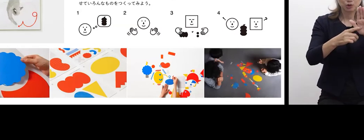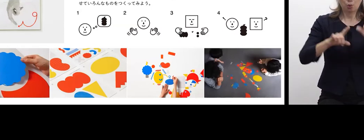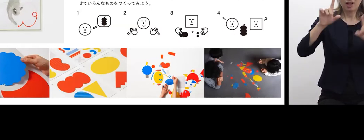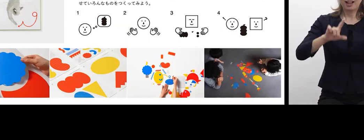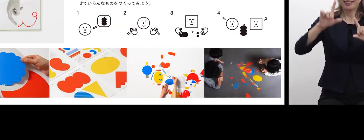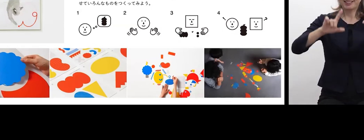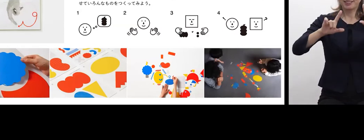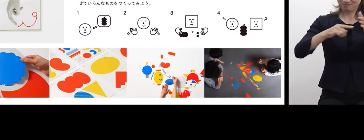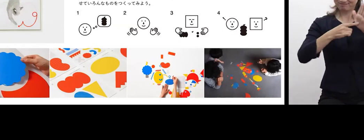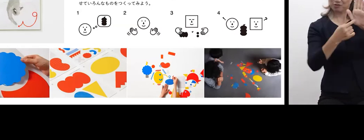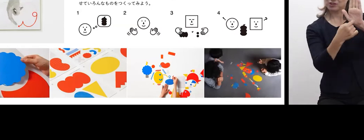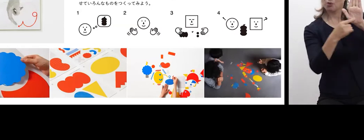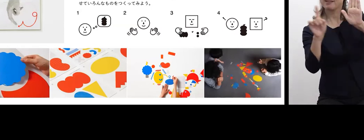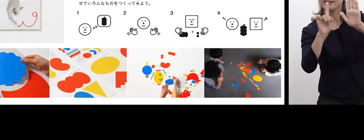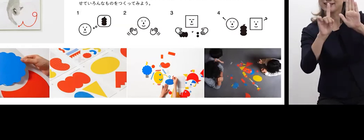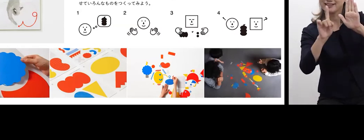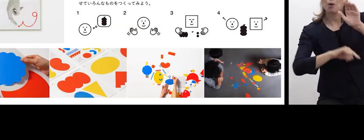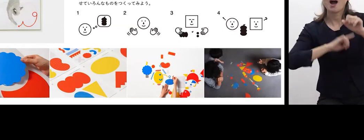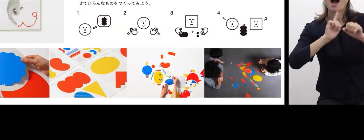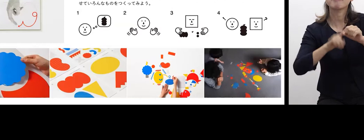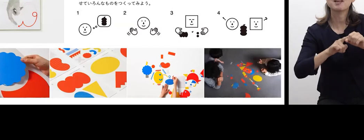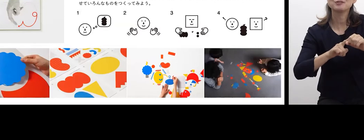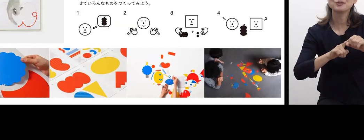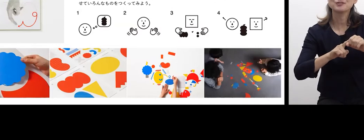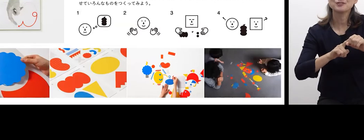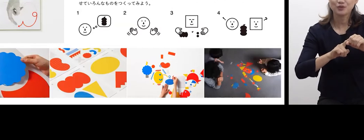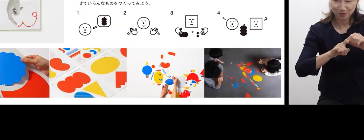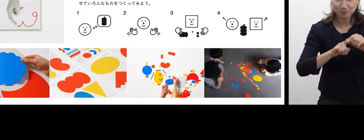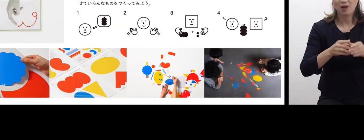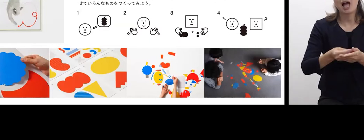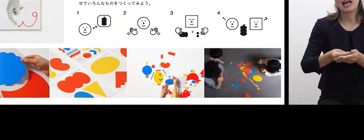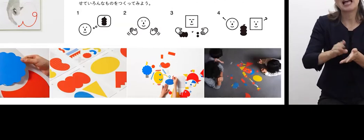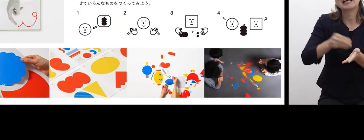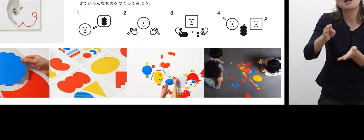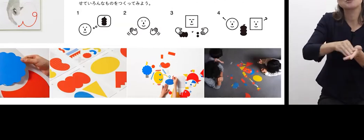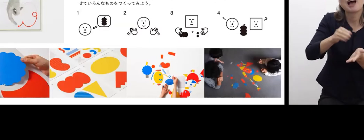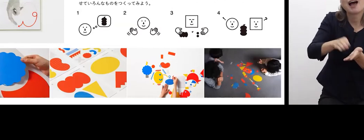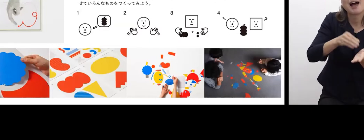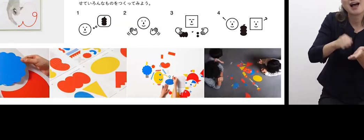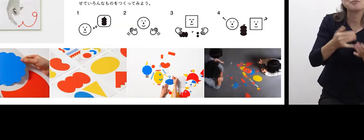It’s a kind of karuta (traditional Japanese playing cards), in which you express a form and it’s shown up there.